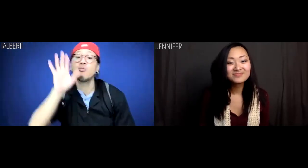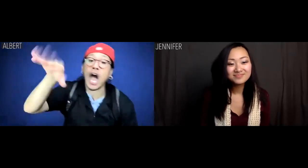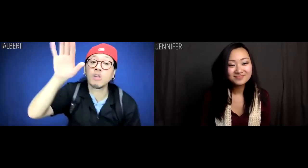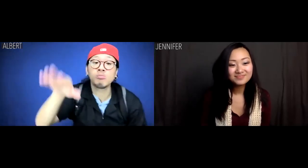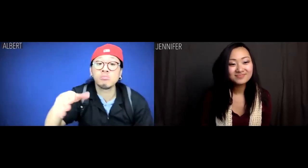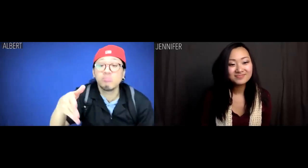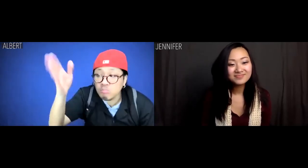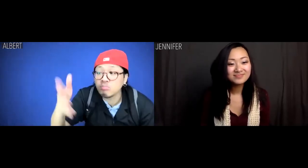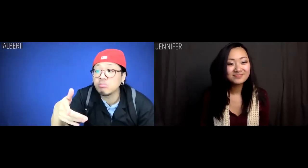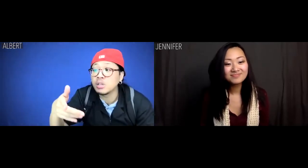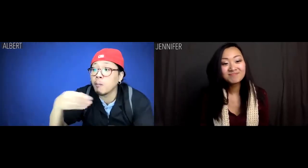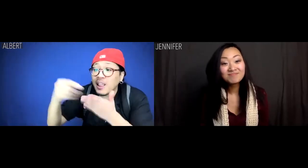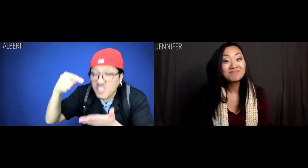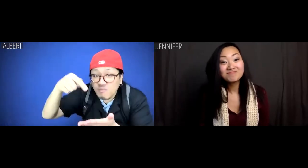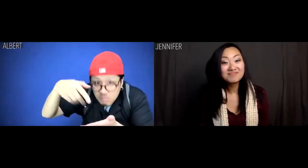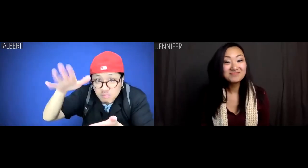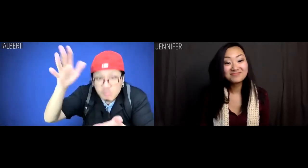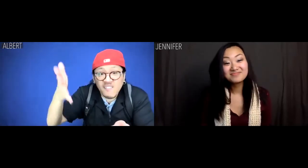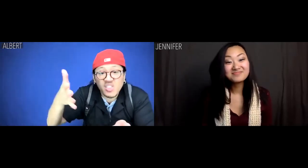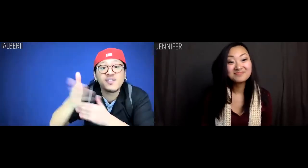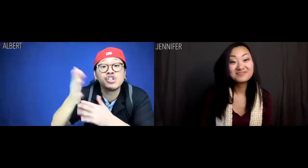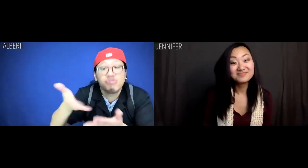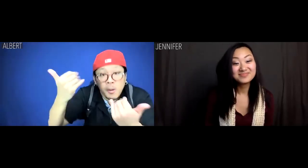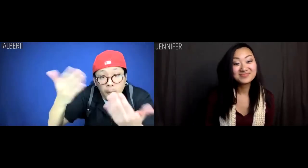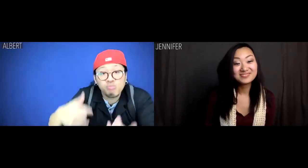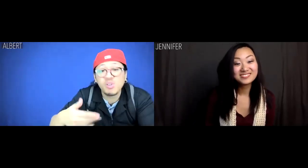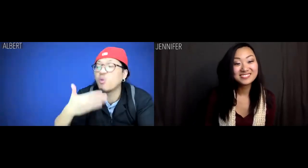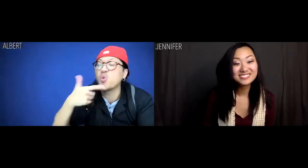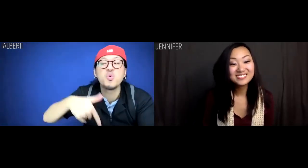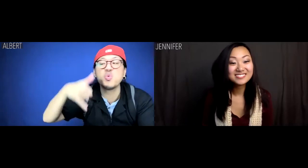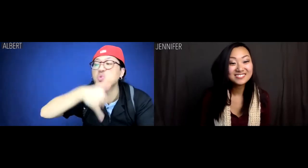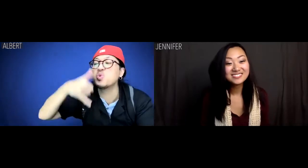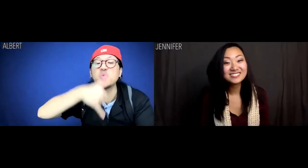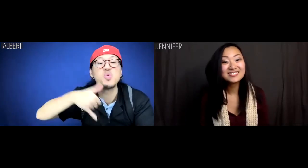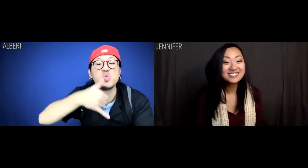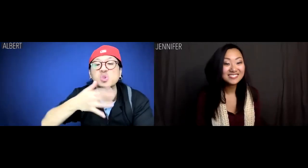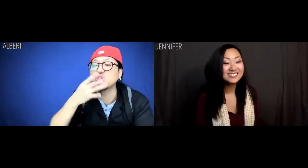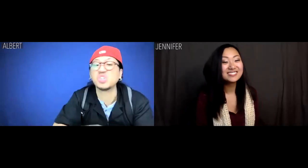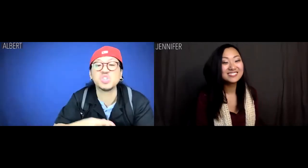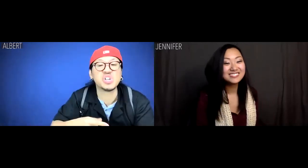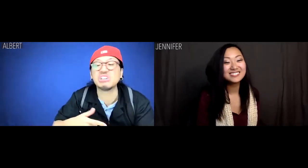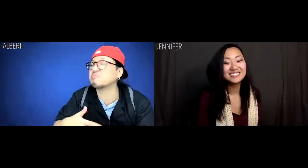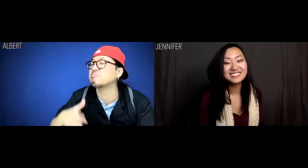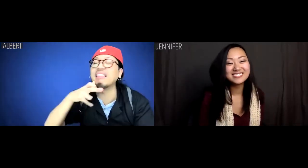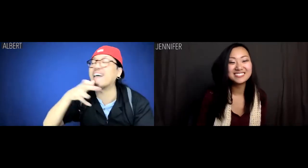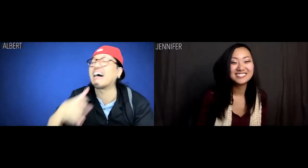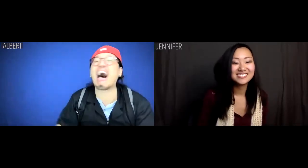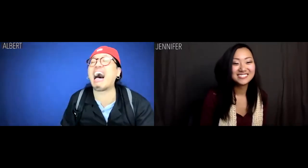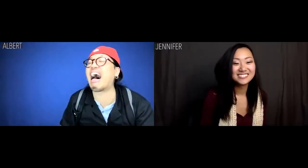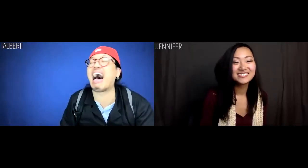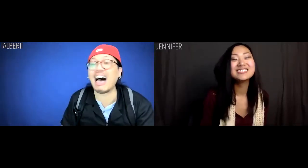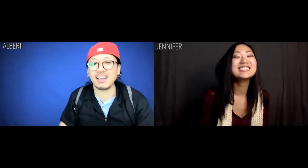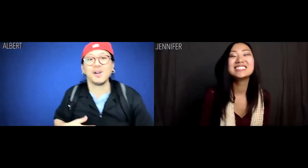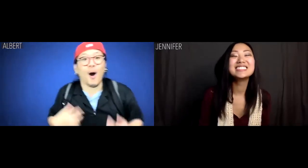"Here, buy this fish! Buy this delicious fish mothafuckaaaaa".